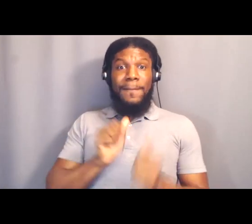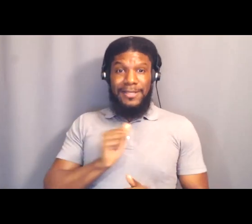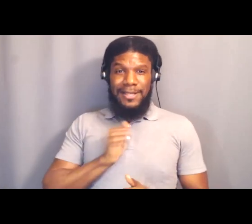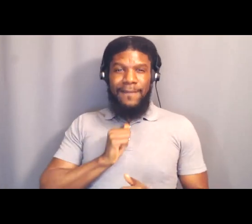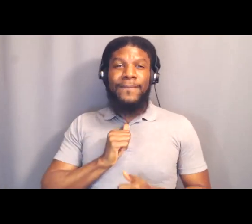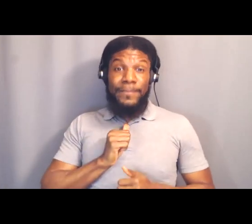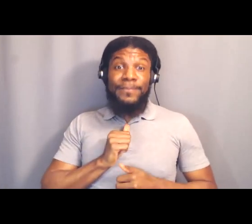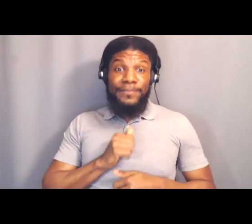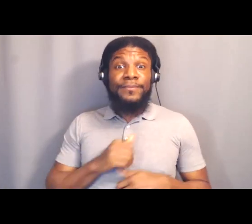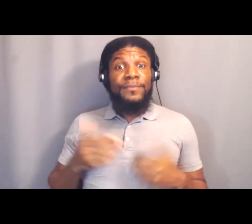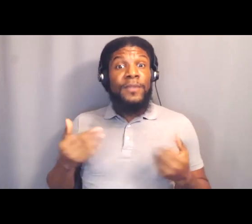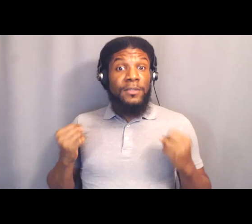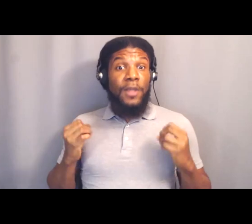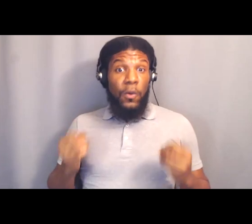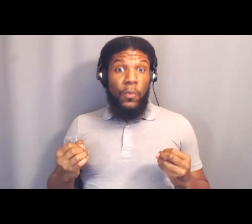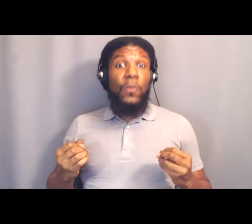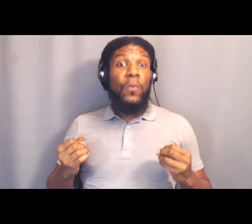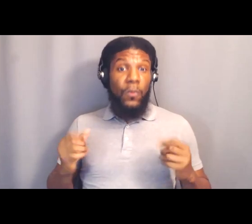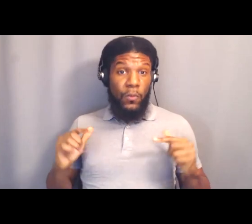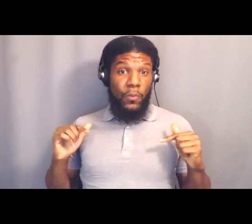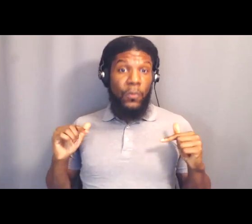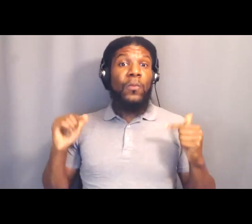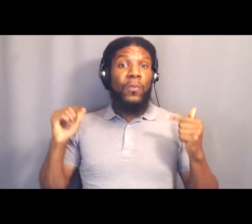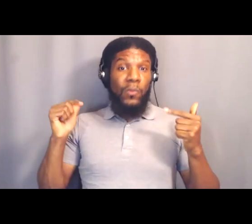And what I realized coming out of that meditation,